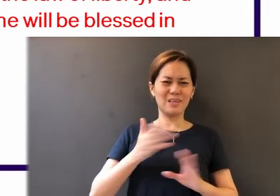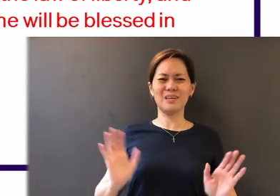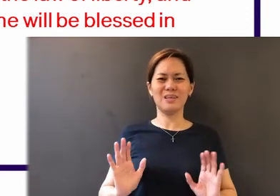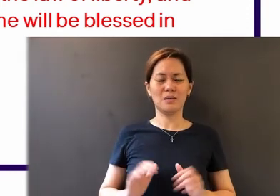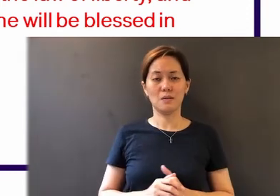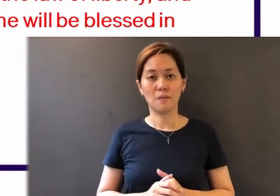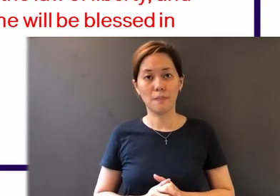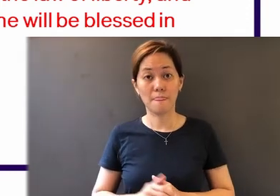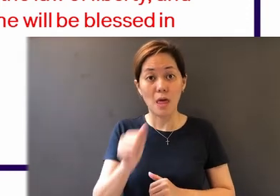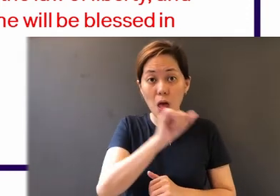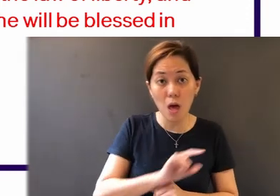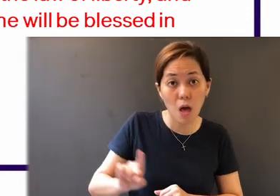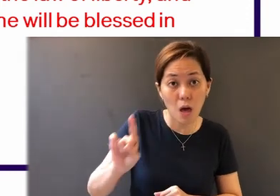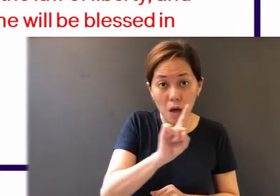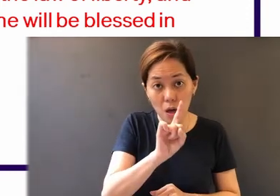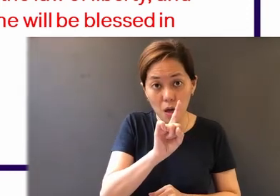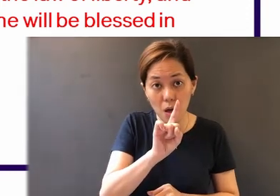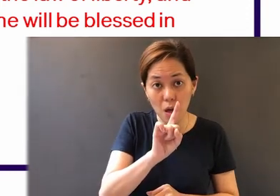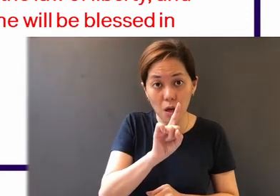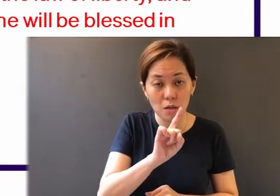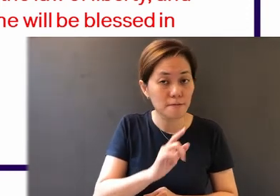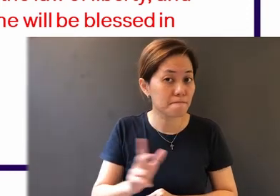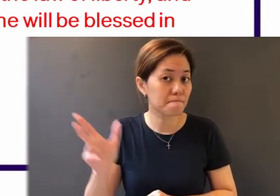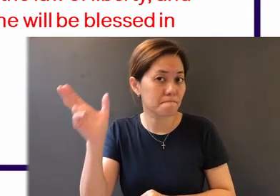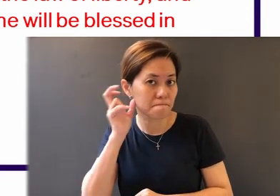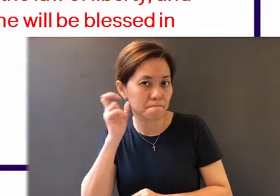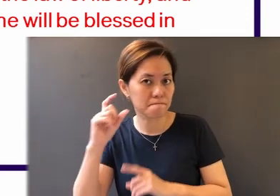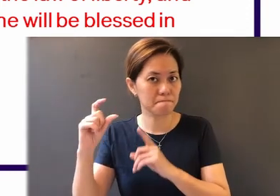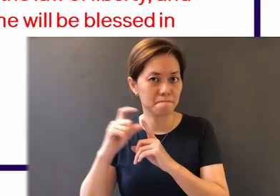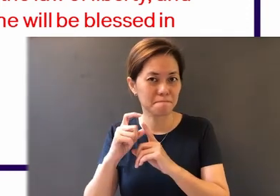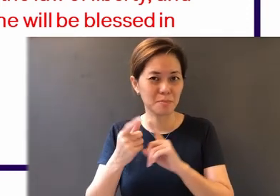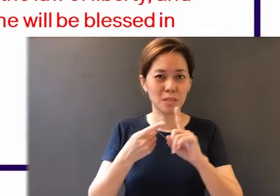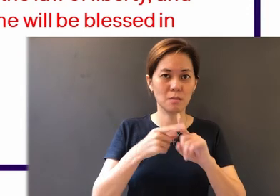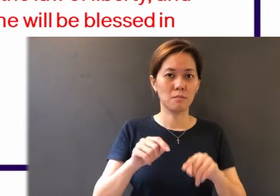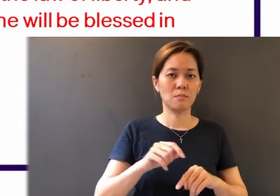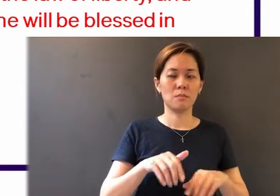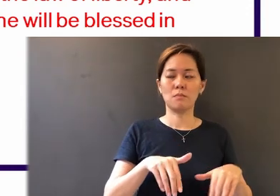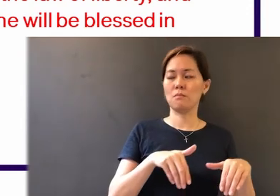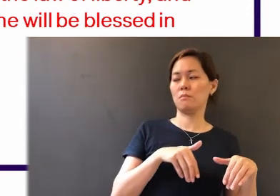For if anyone is a hearer of the word and not a doer,